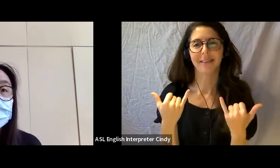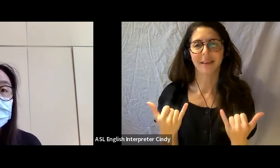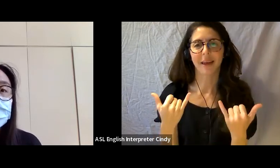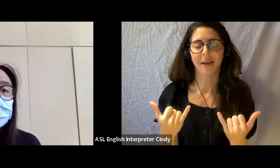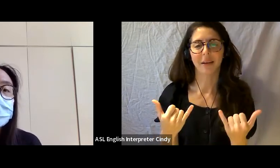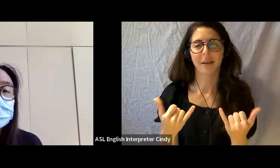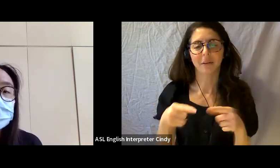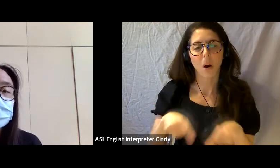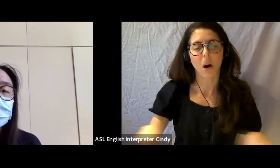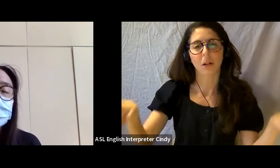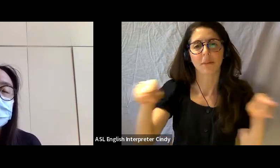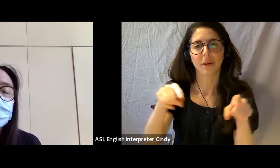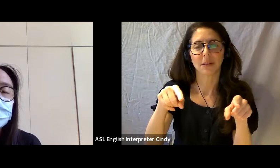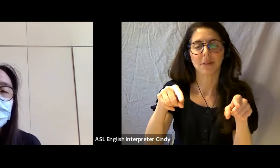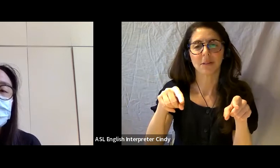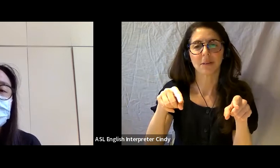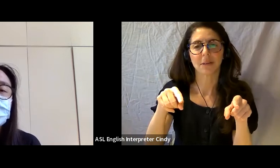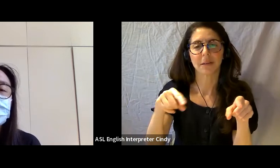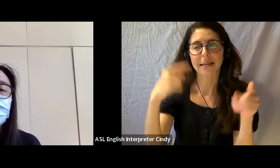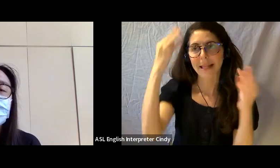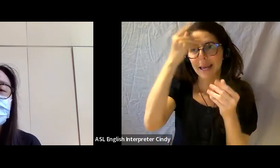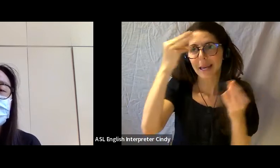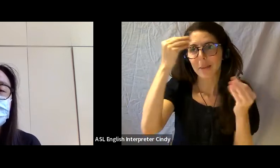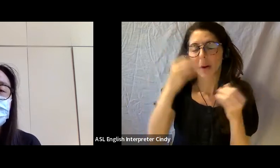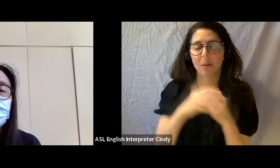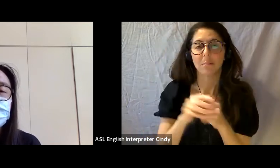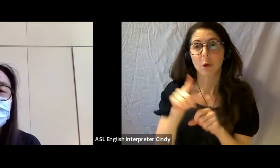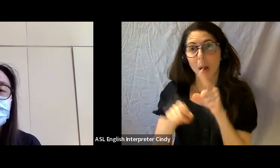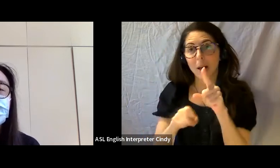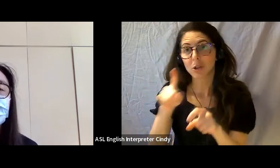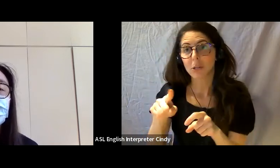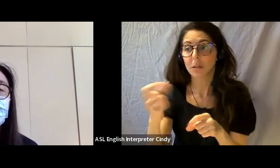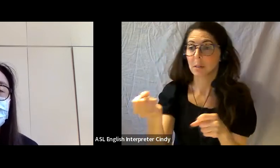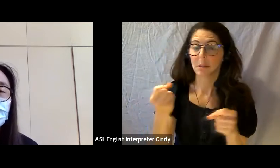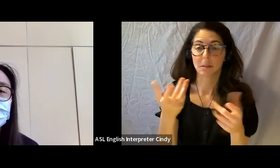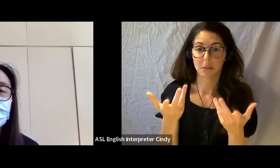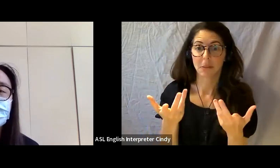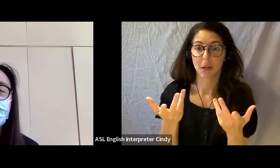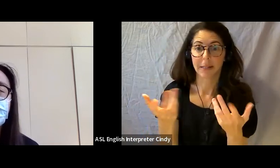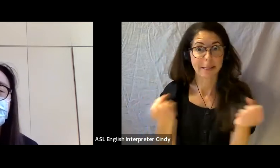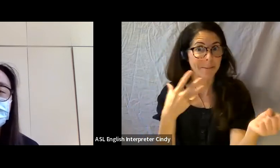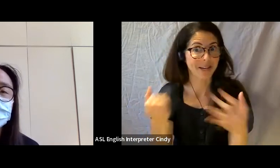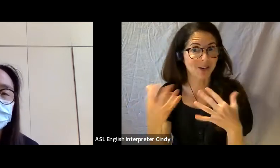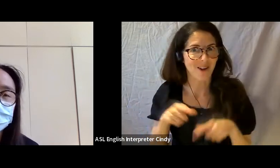as we're considering questions and the submissions that we're so excited to receive from everyone.